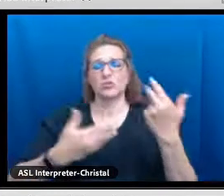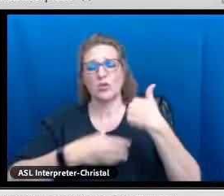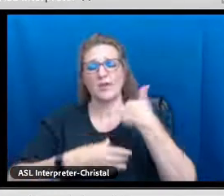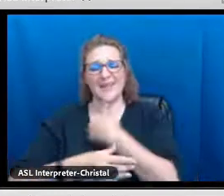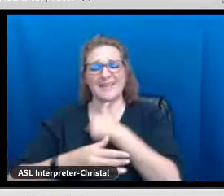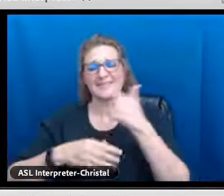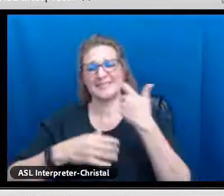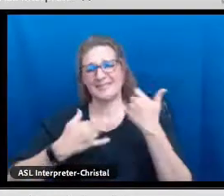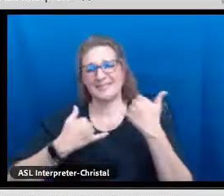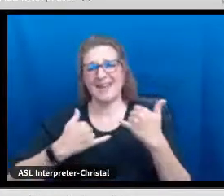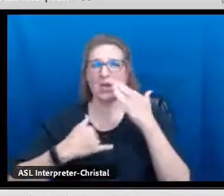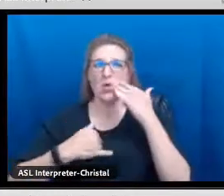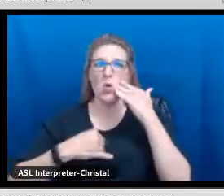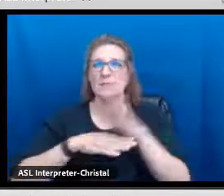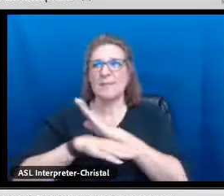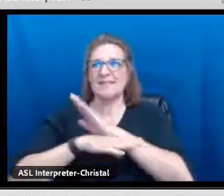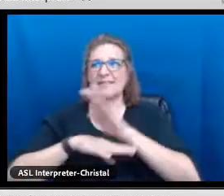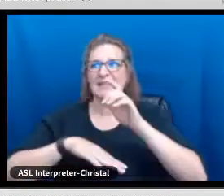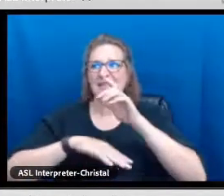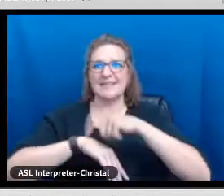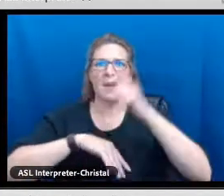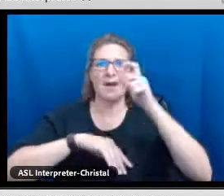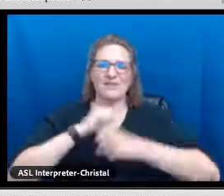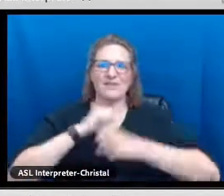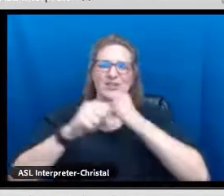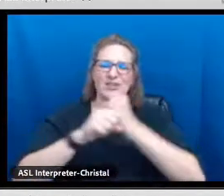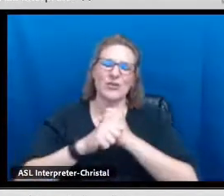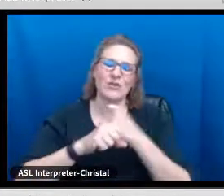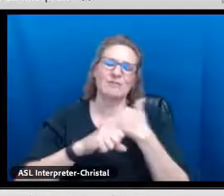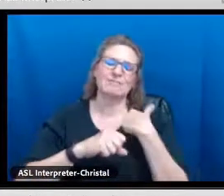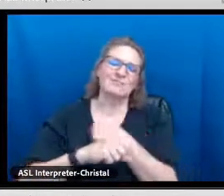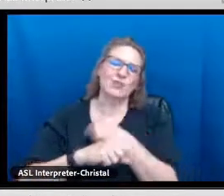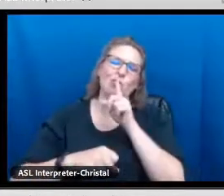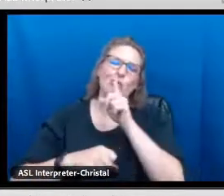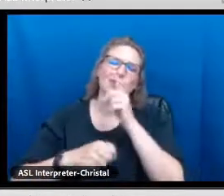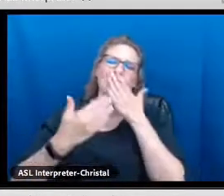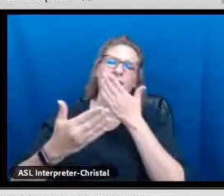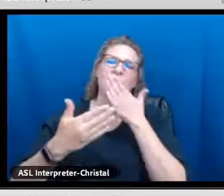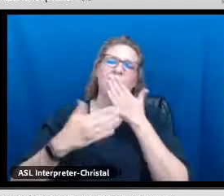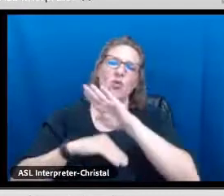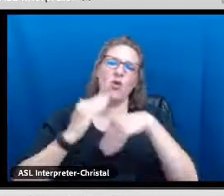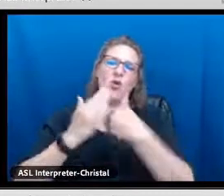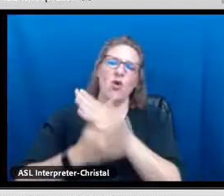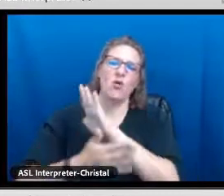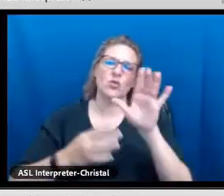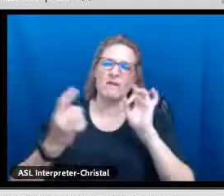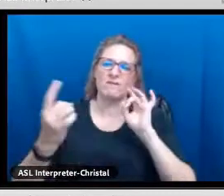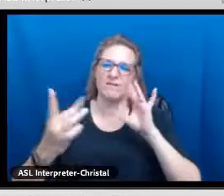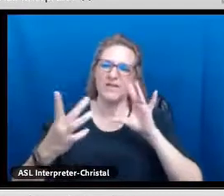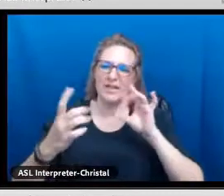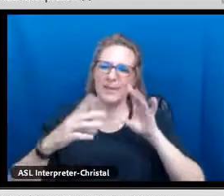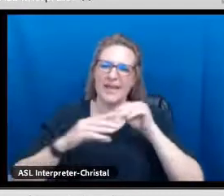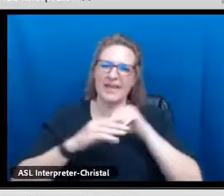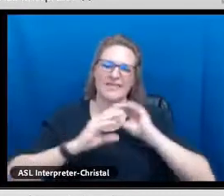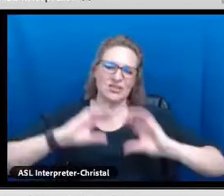We really thank you for taking your time and joining us today.